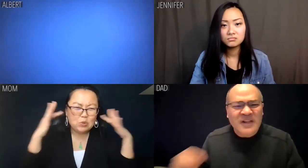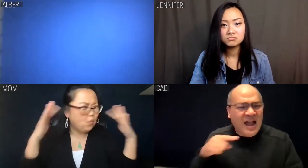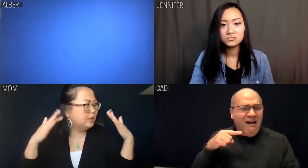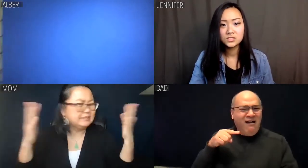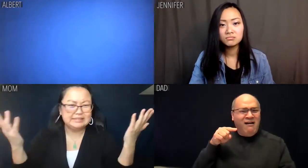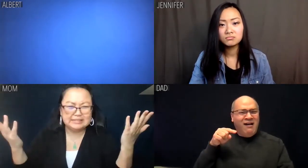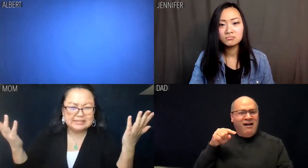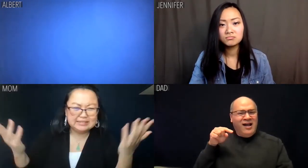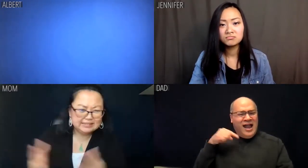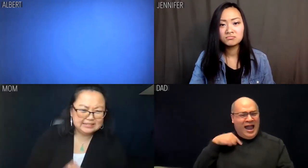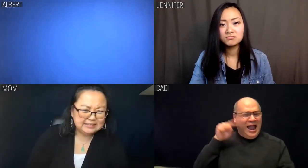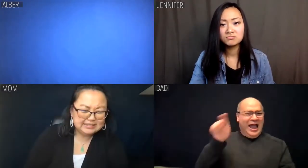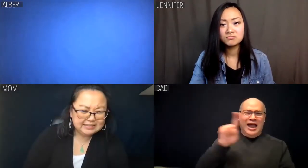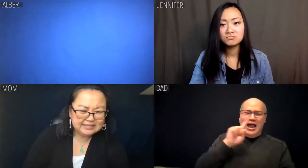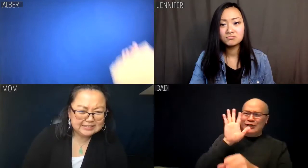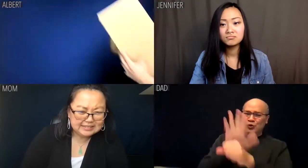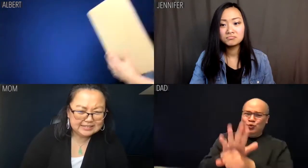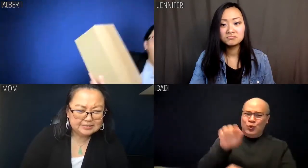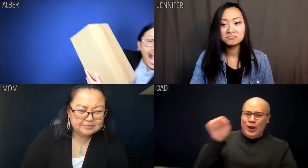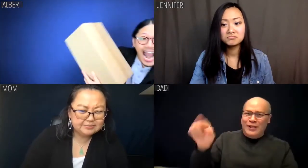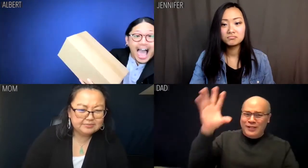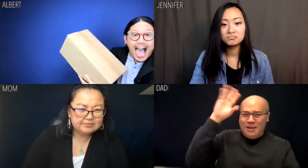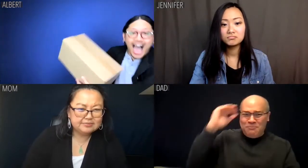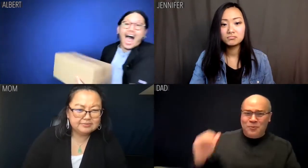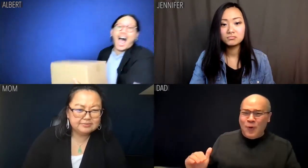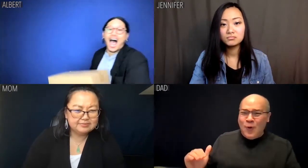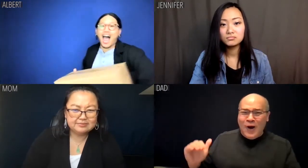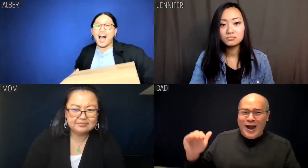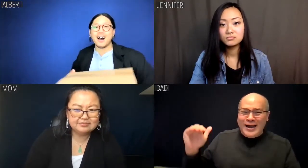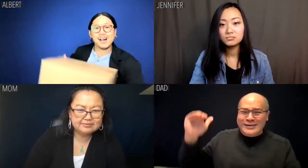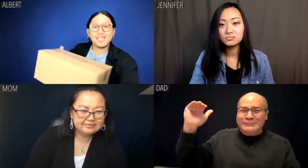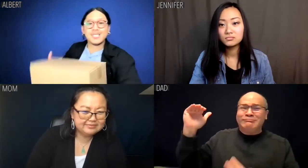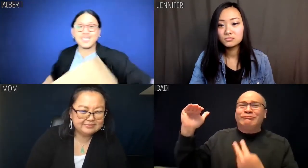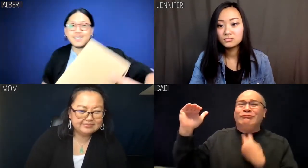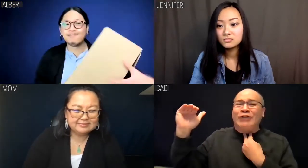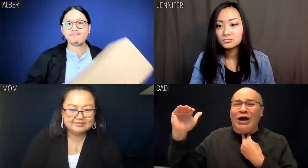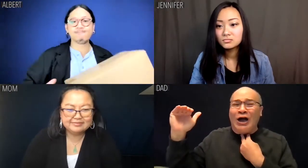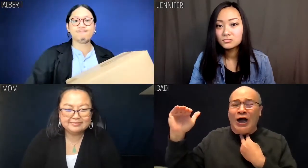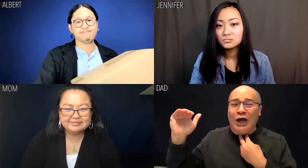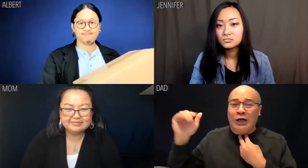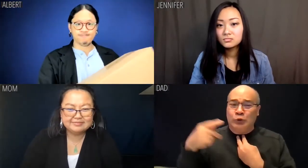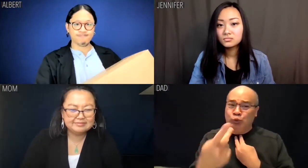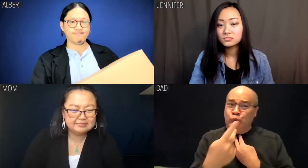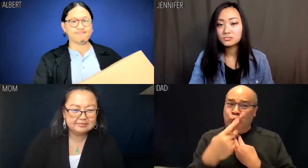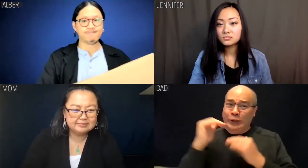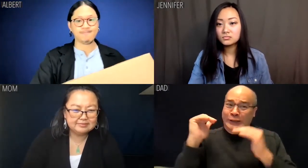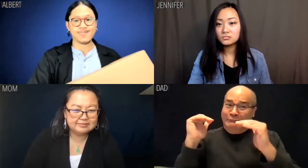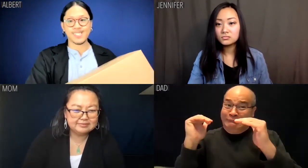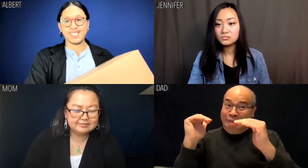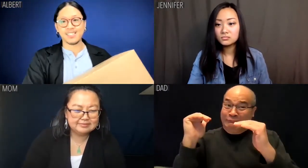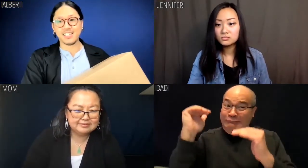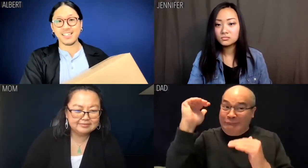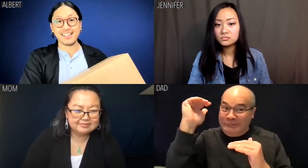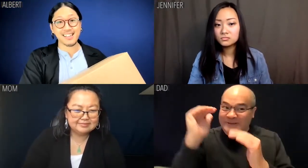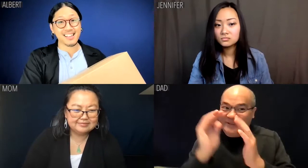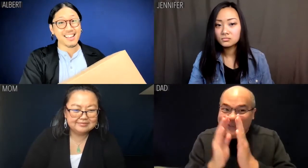Dad: I swear that boy's going to stay in his adolescence till we're in our convalescents.